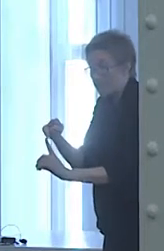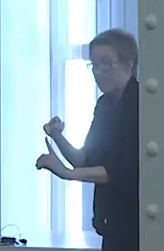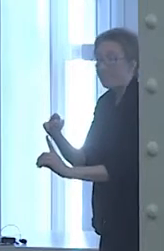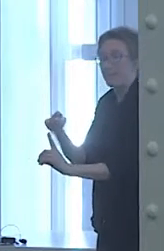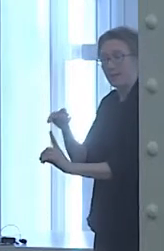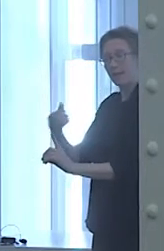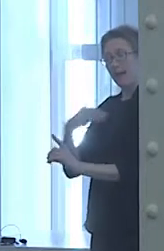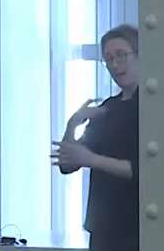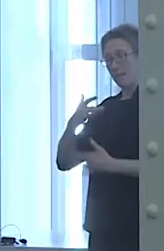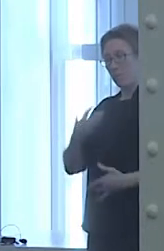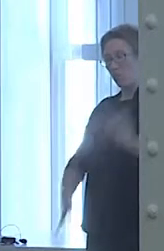They had no idea.